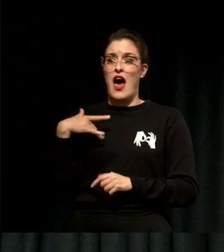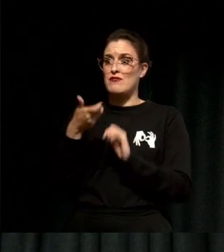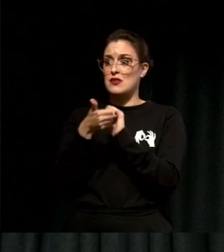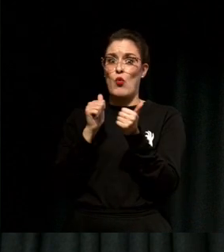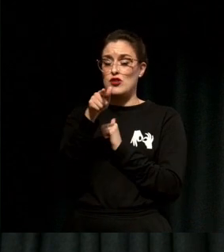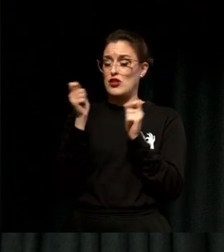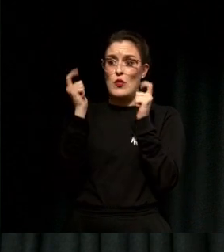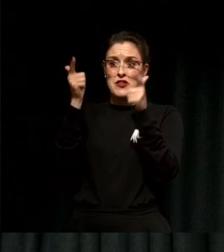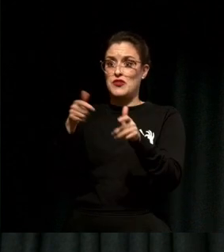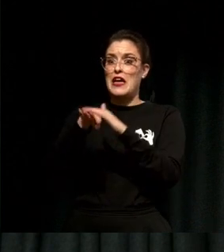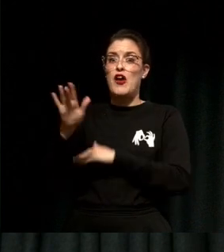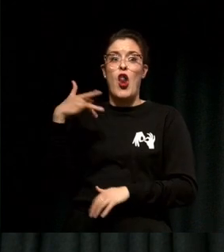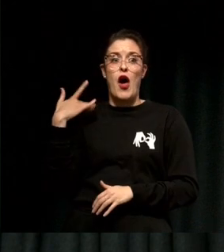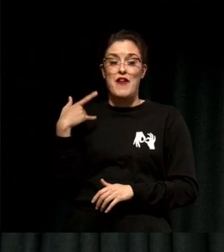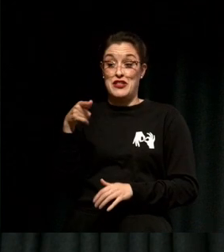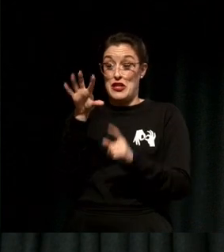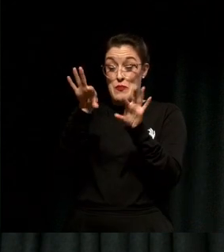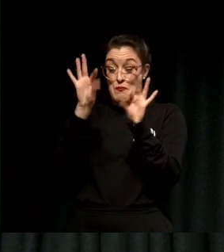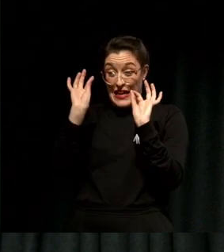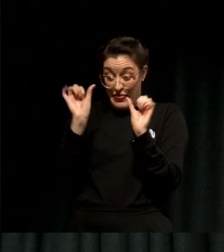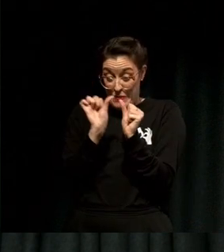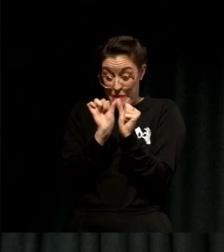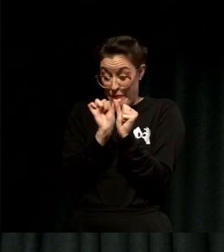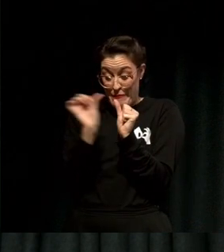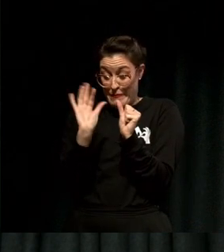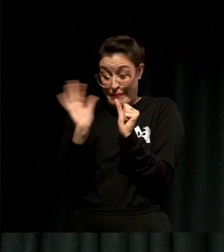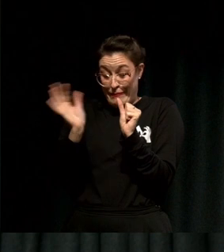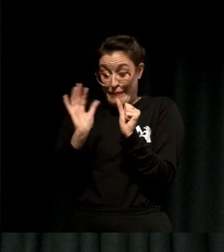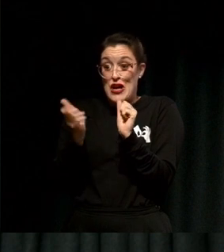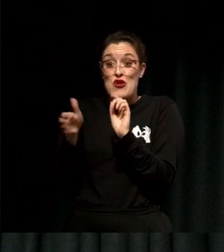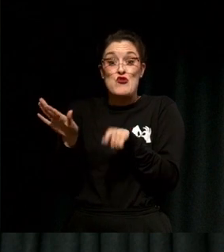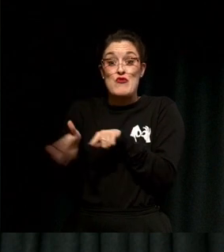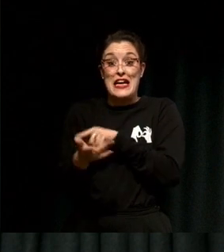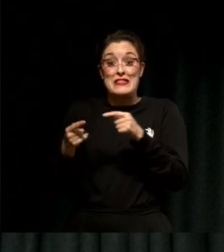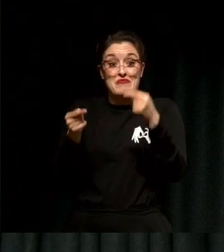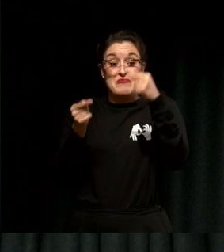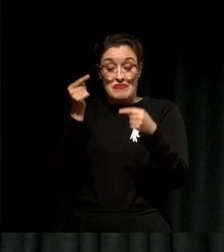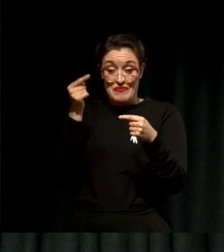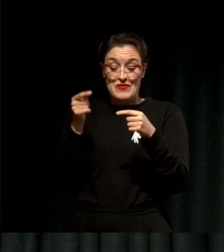and of course she picked the most incredible you know cricket match you could ever see, so she's a pretty amazing person.